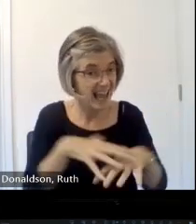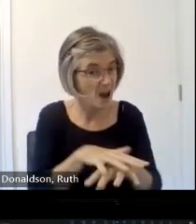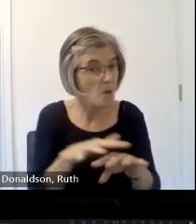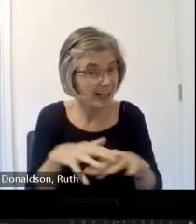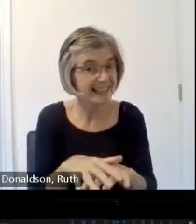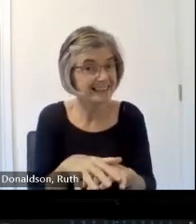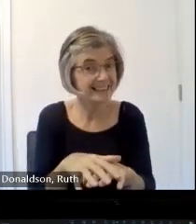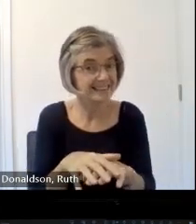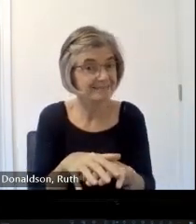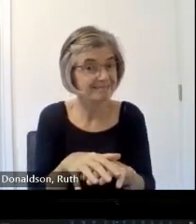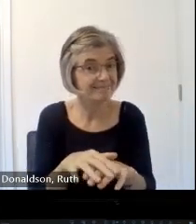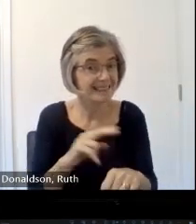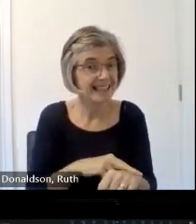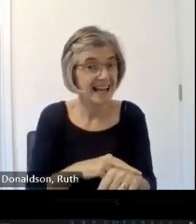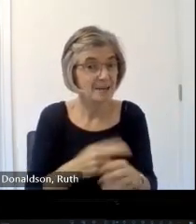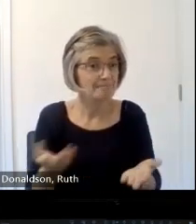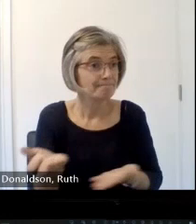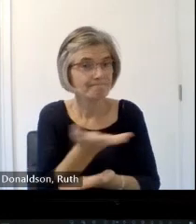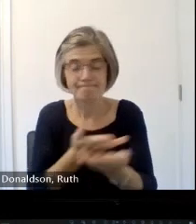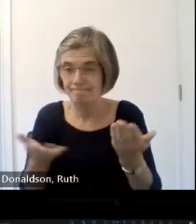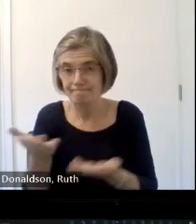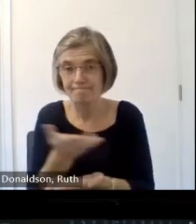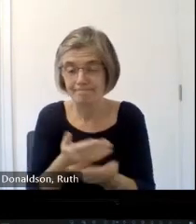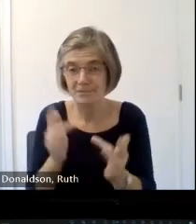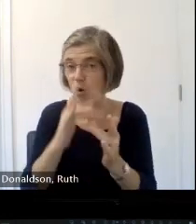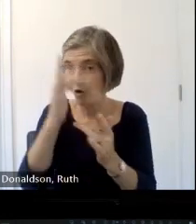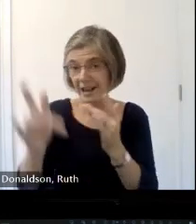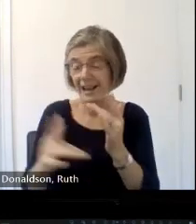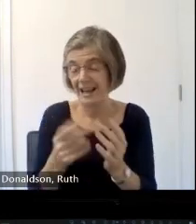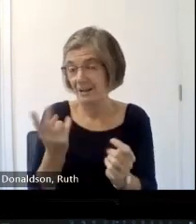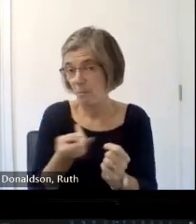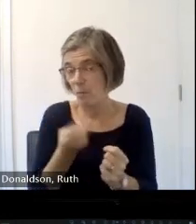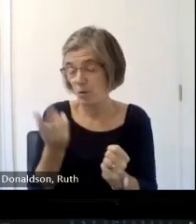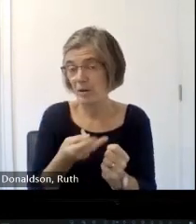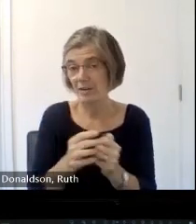questions for for teams about answering these um maybe we could do something with a breakout